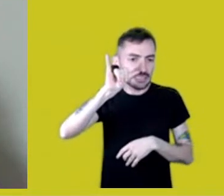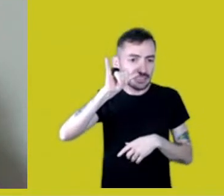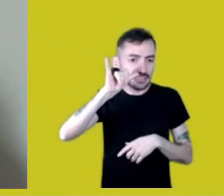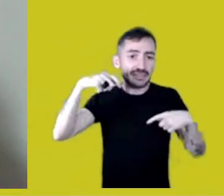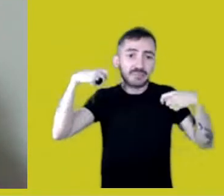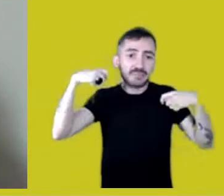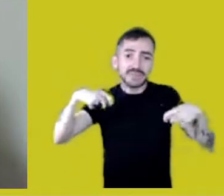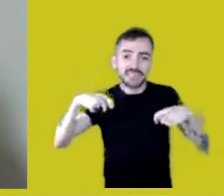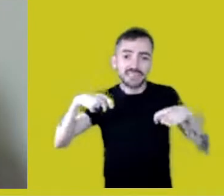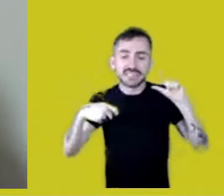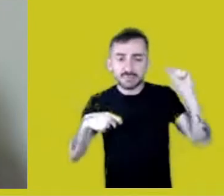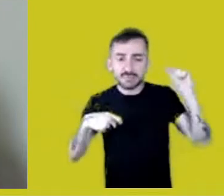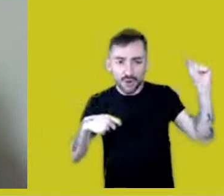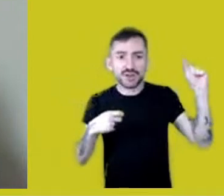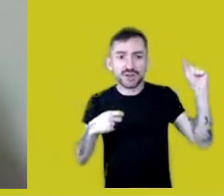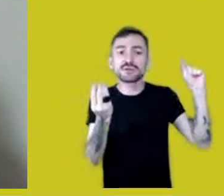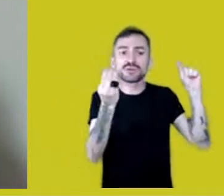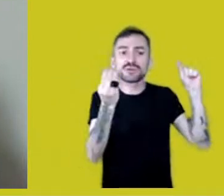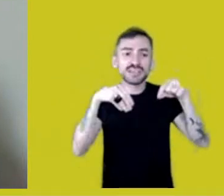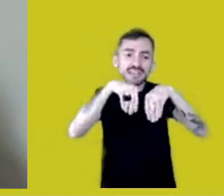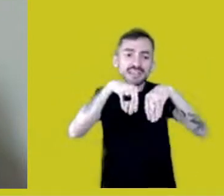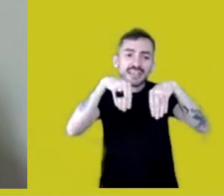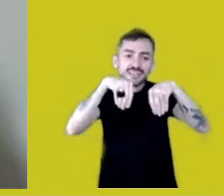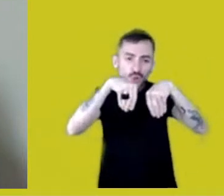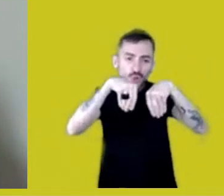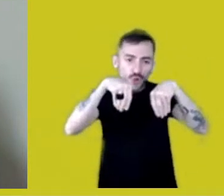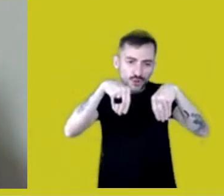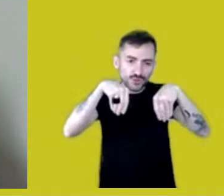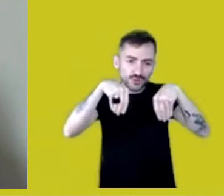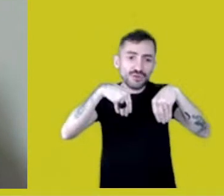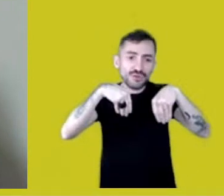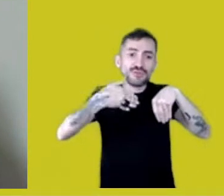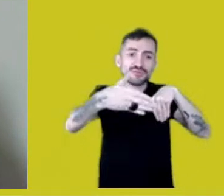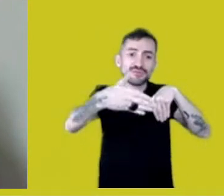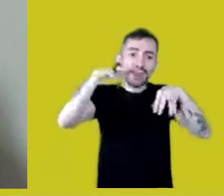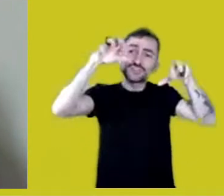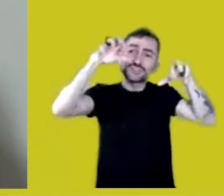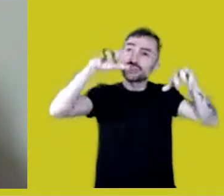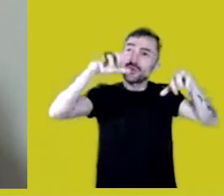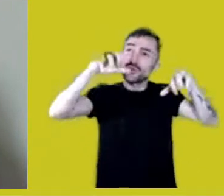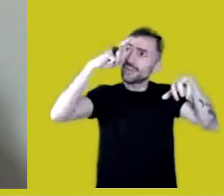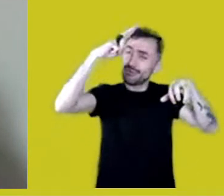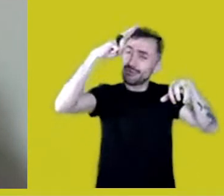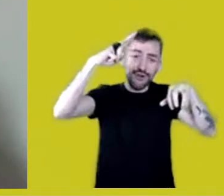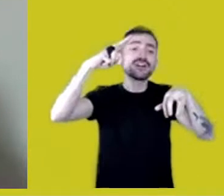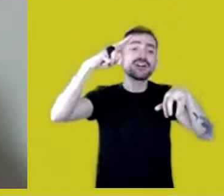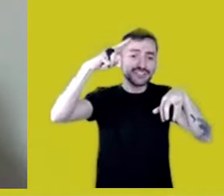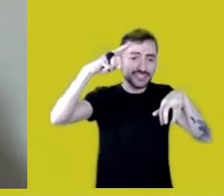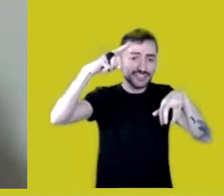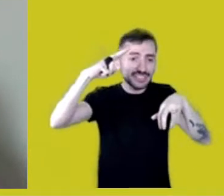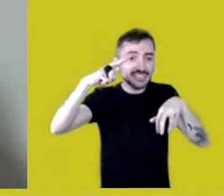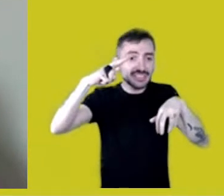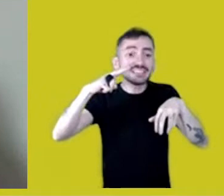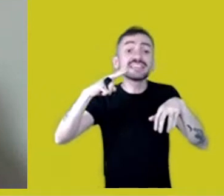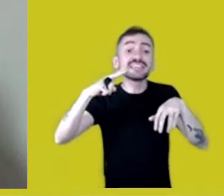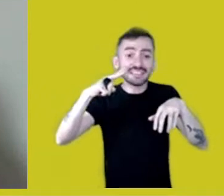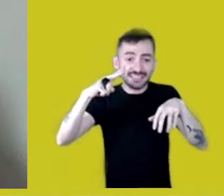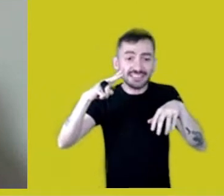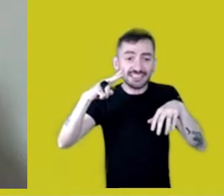because where she is a storm is brewing and she’s deep in the forest,